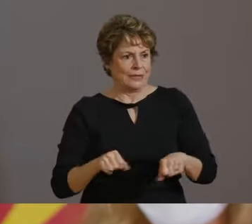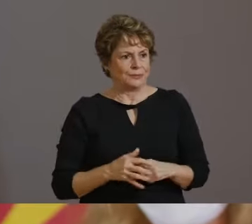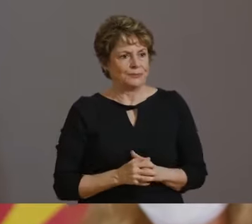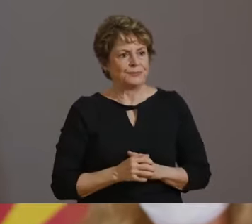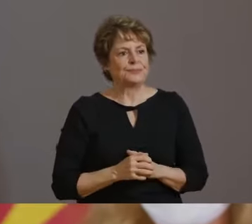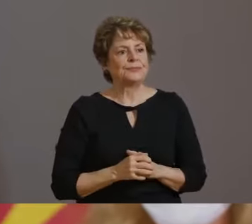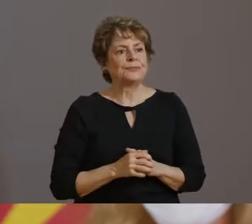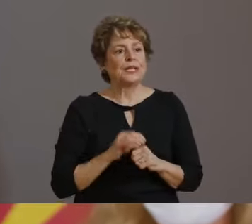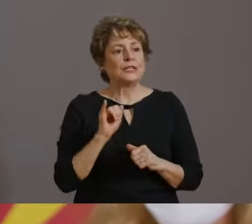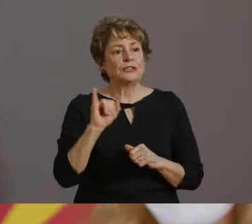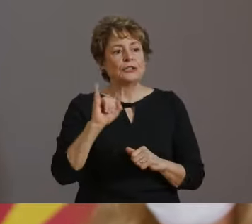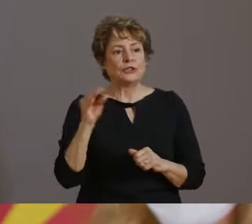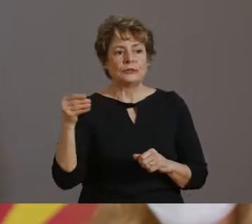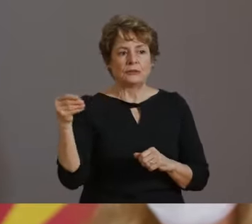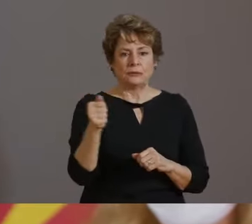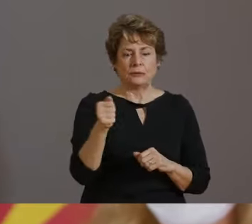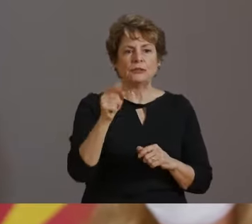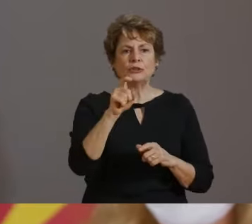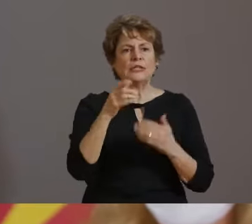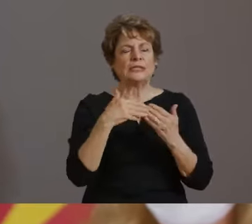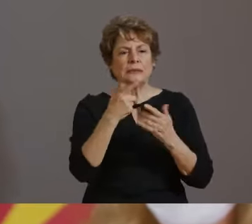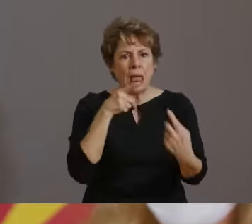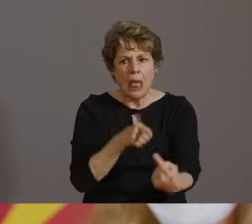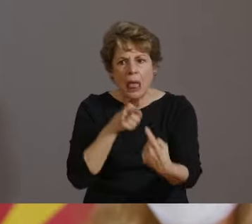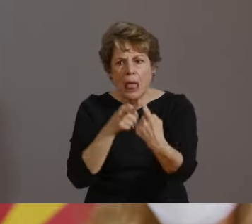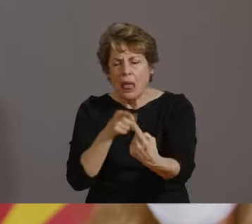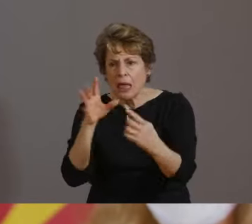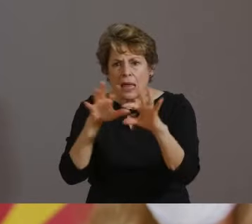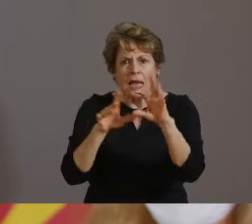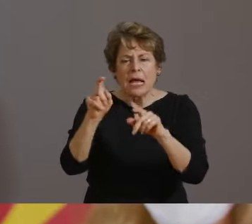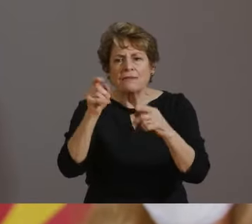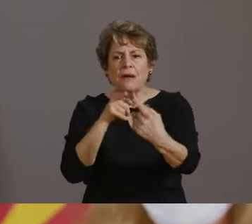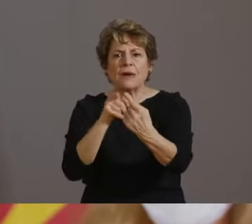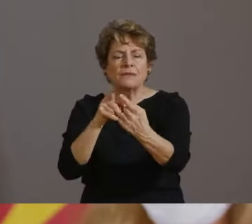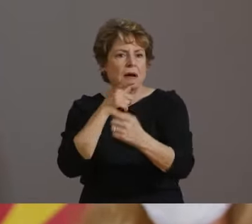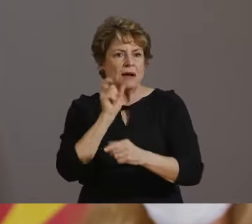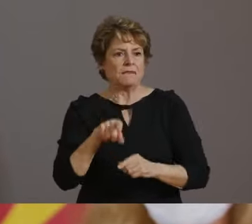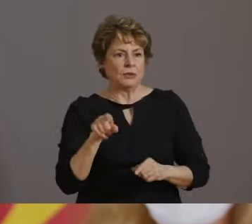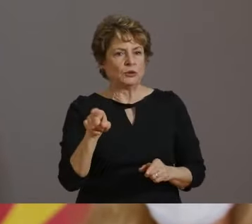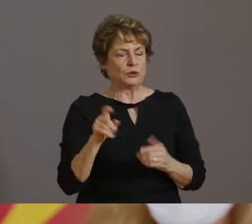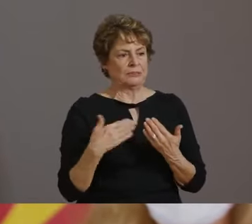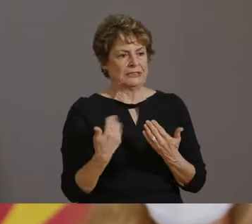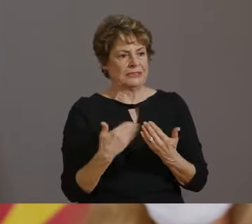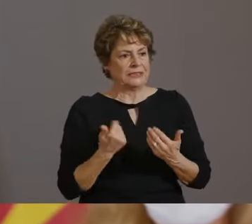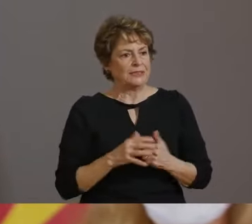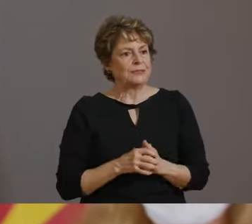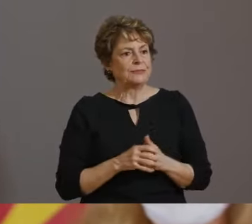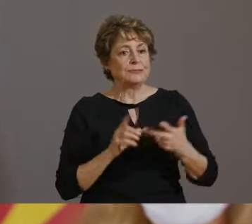IN ADDITION, CERTIFIED PHARMACISTS WILL NOW BE ABLE TO ADMINISTER THE INFLUENZA VACCINE